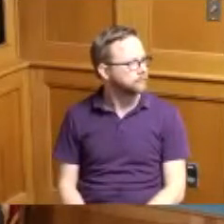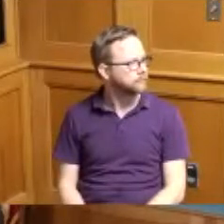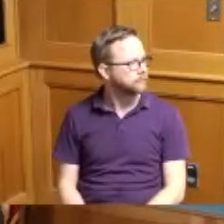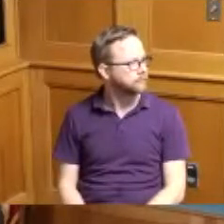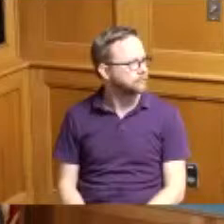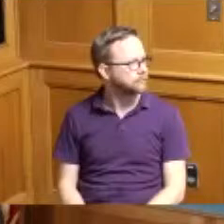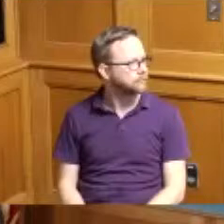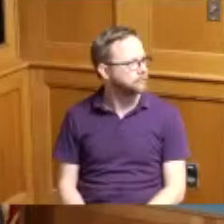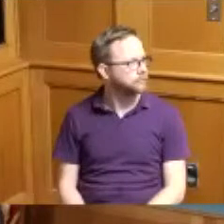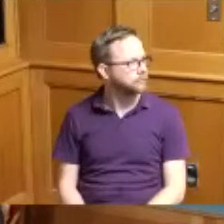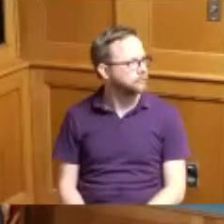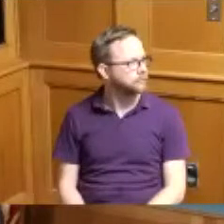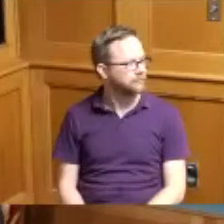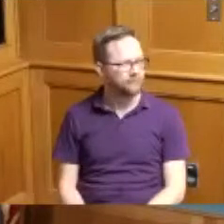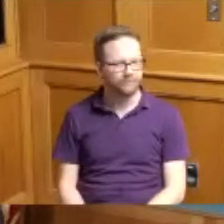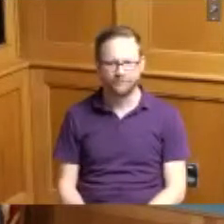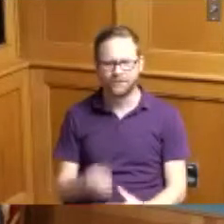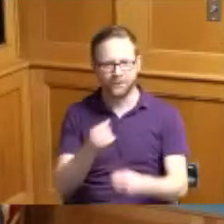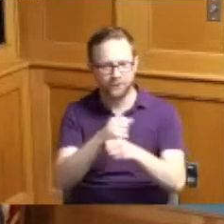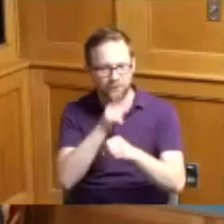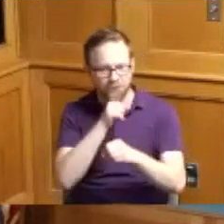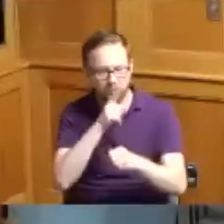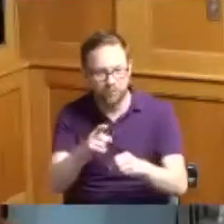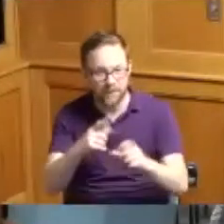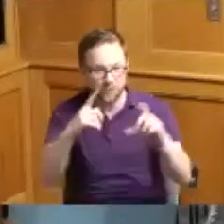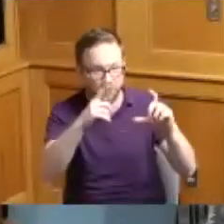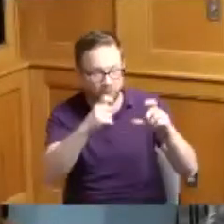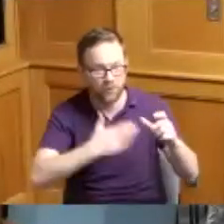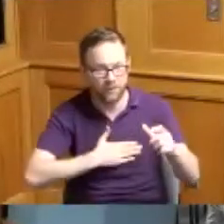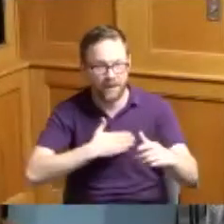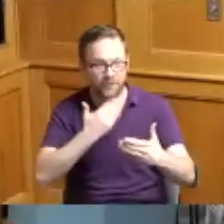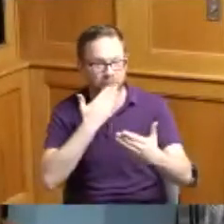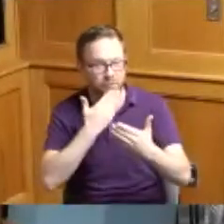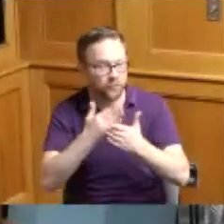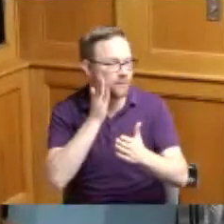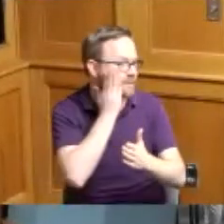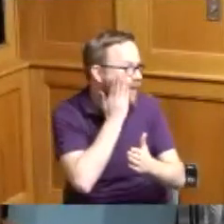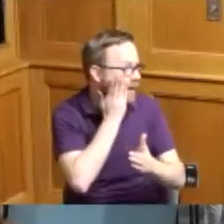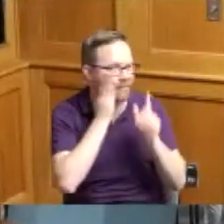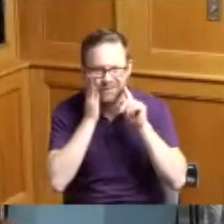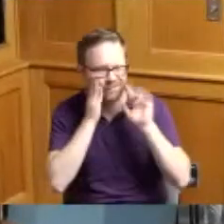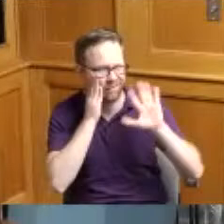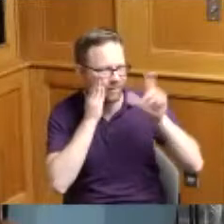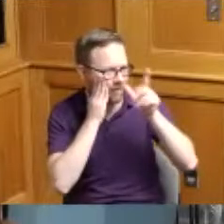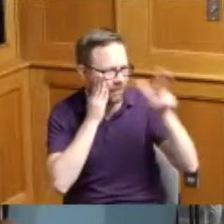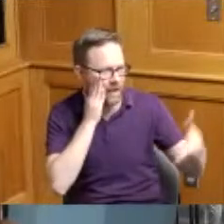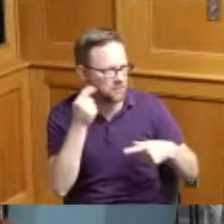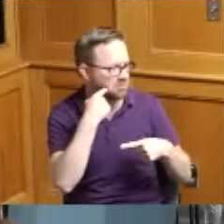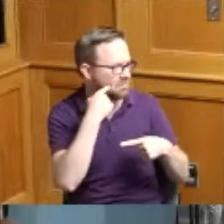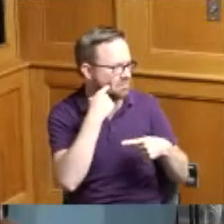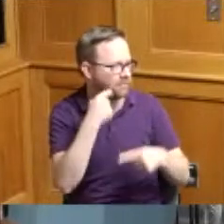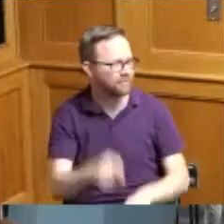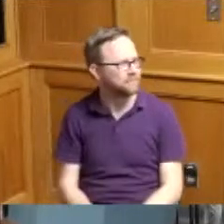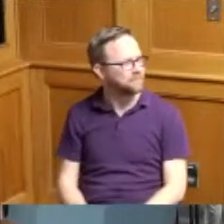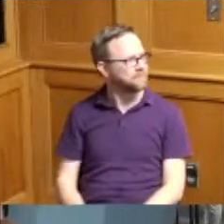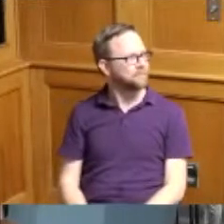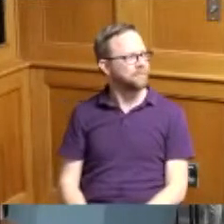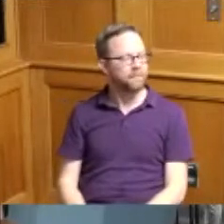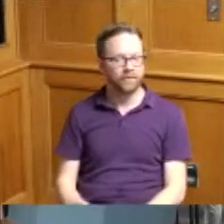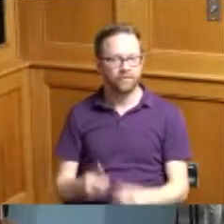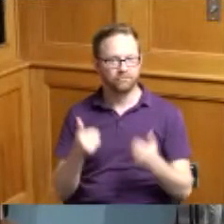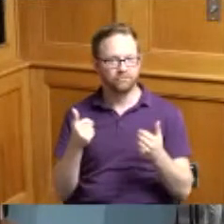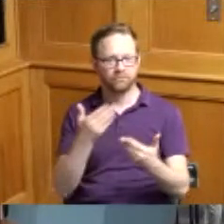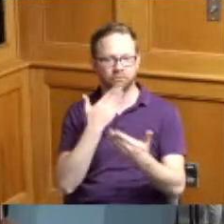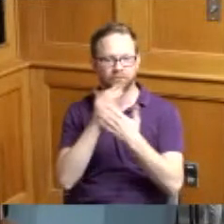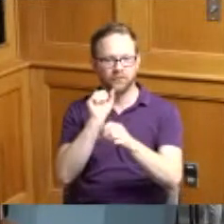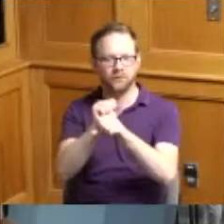all right right here well done let's say Avengers